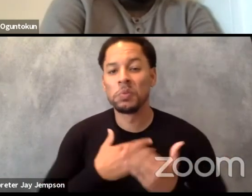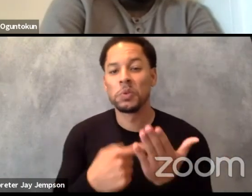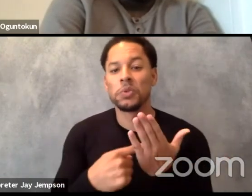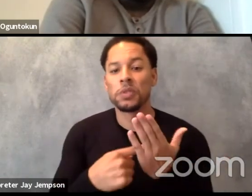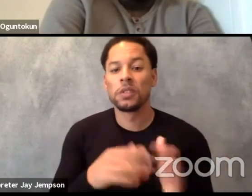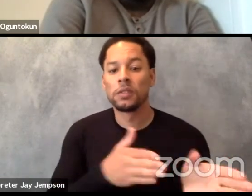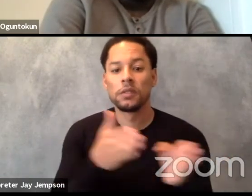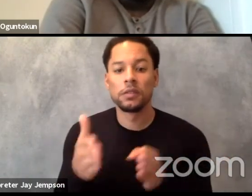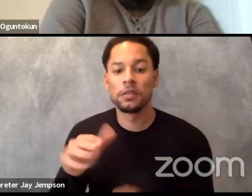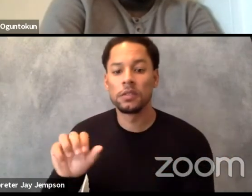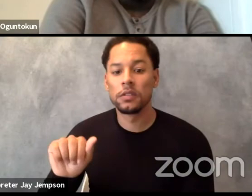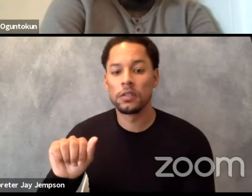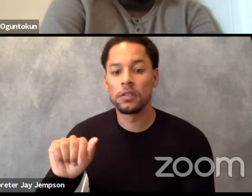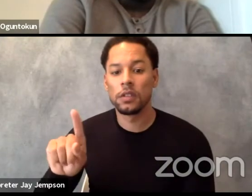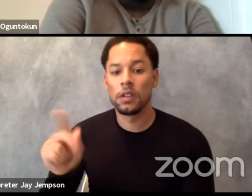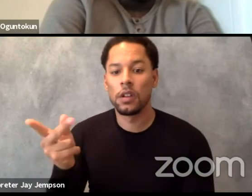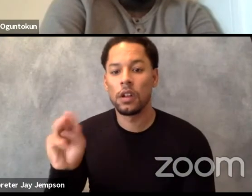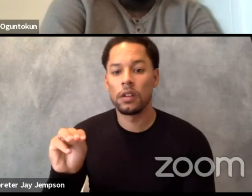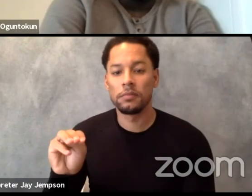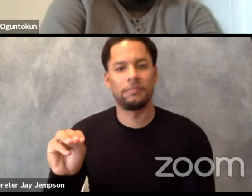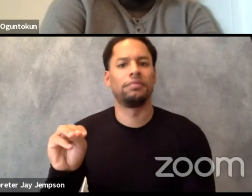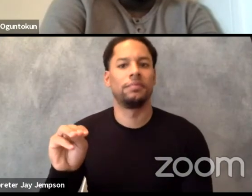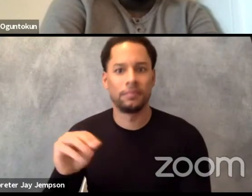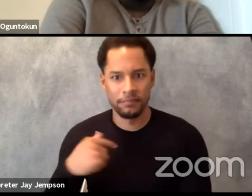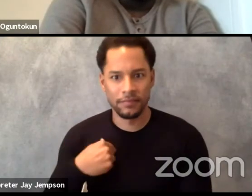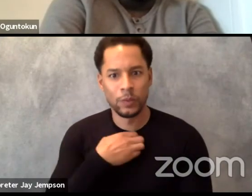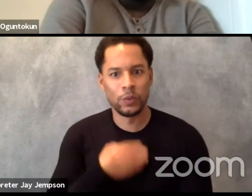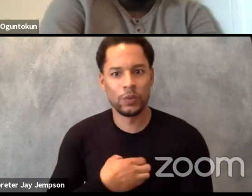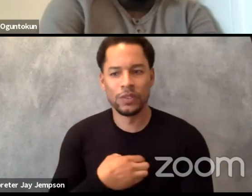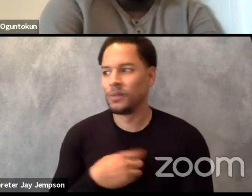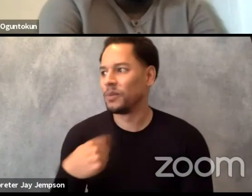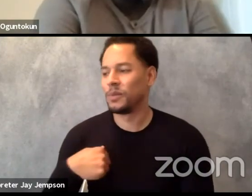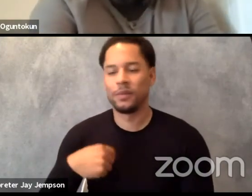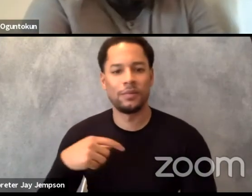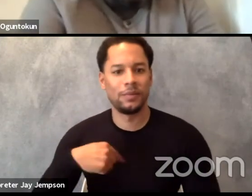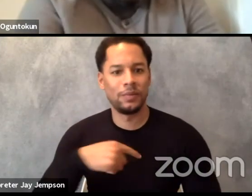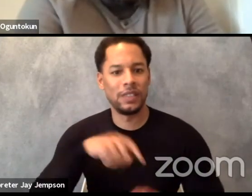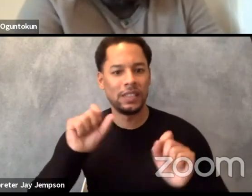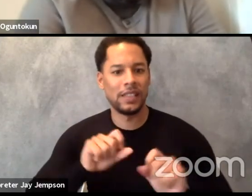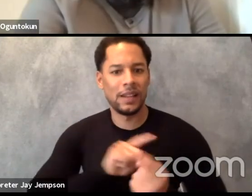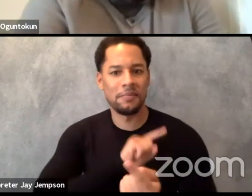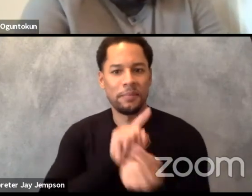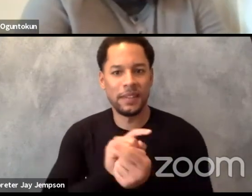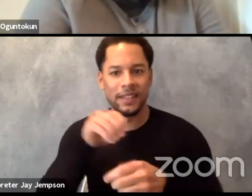Well I wish we could all meet in person and I wish that we could all meet within one